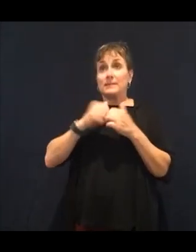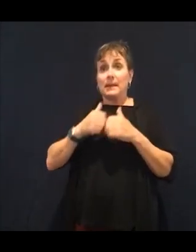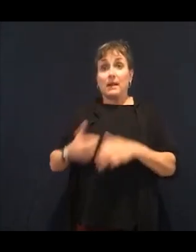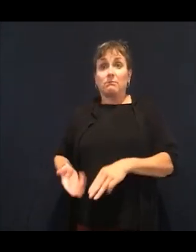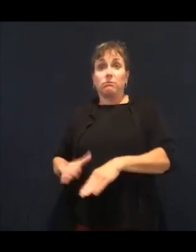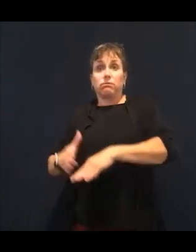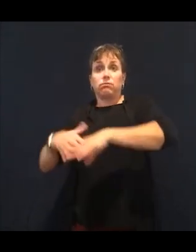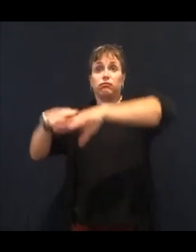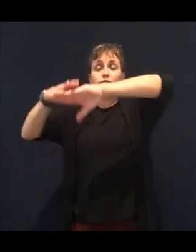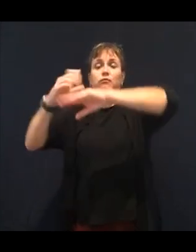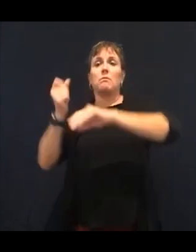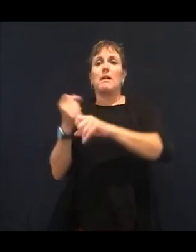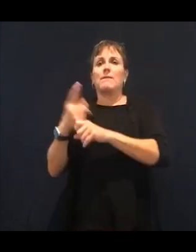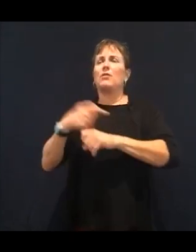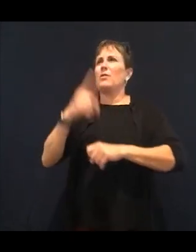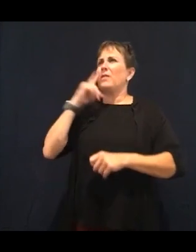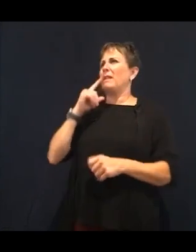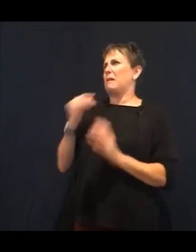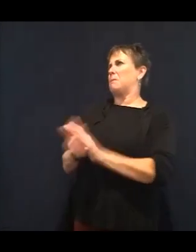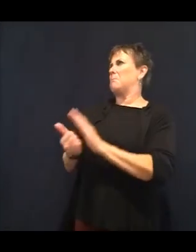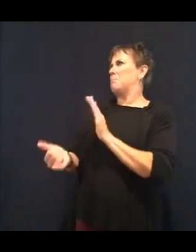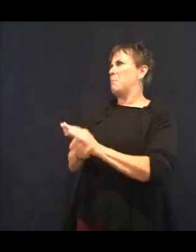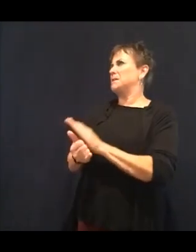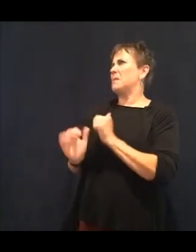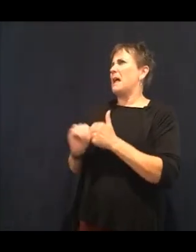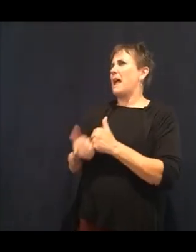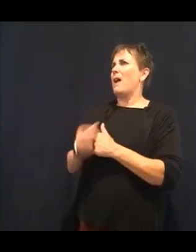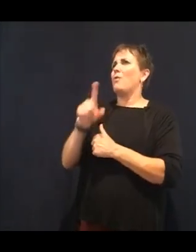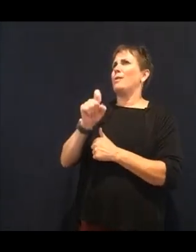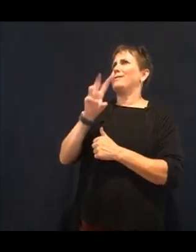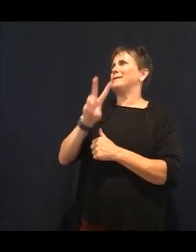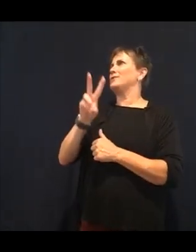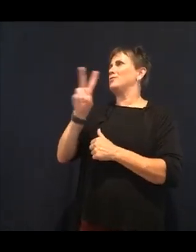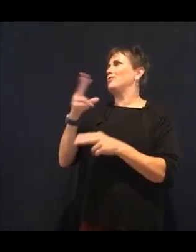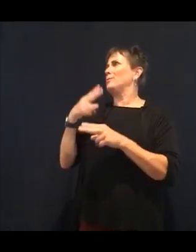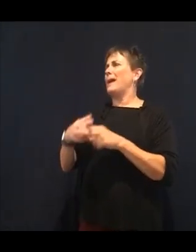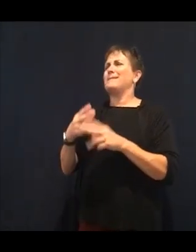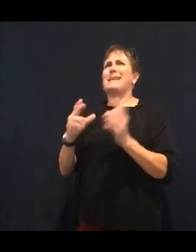there. But the sugar causes high blood pressure. It causes kidney disease,